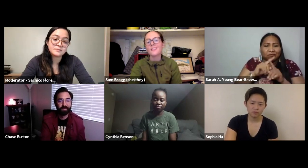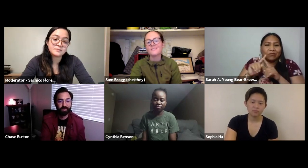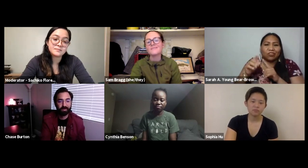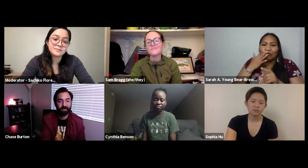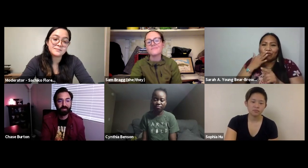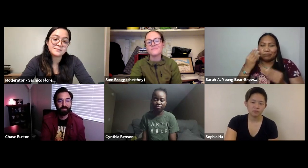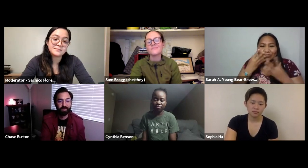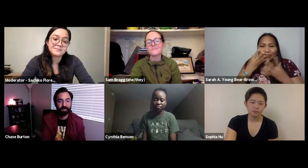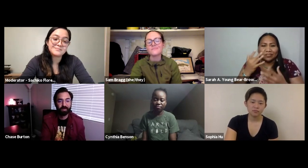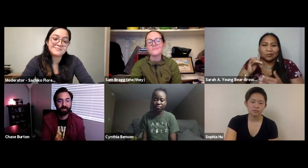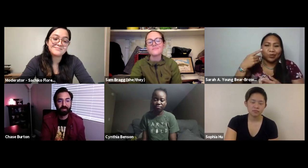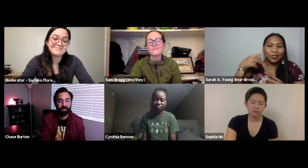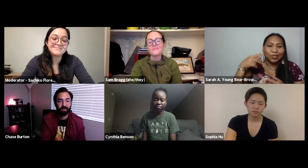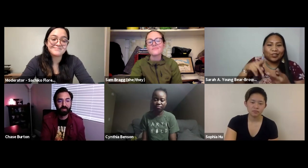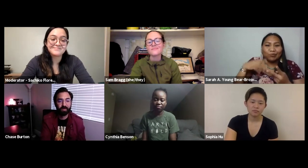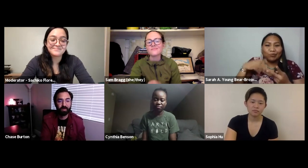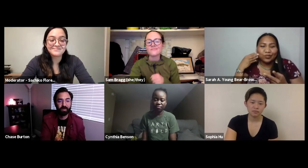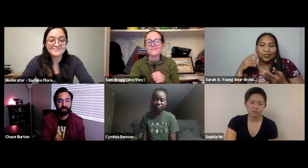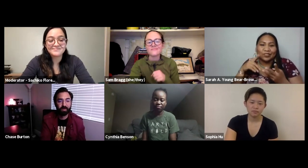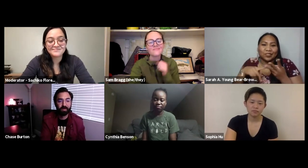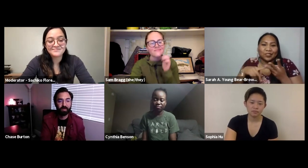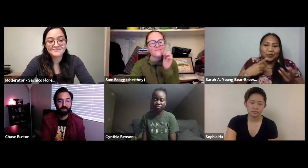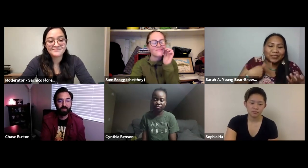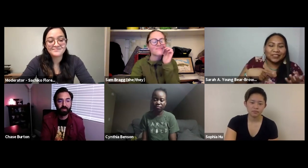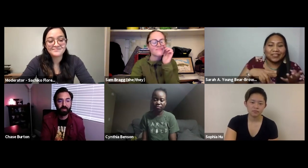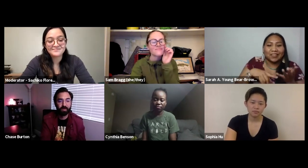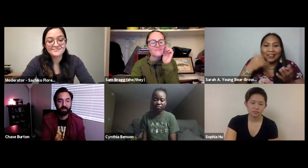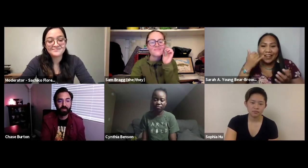type of corn, Indian corn, that you've probably seen the different colors on these corns